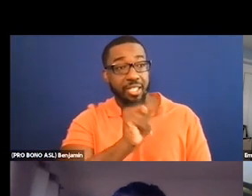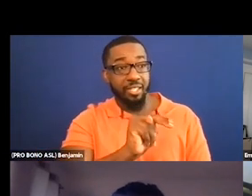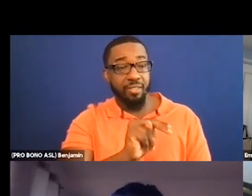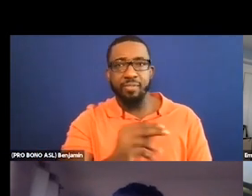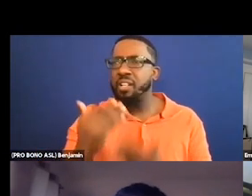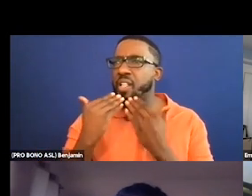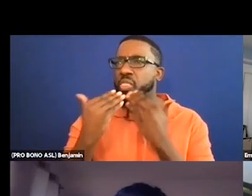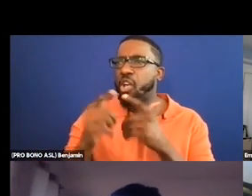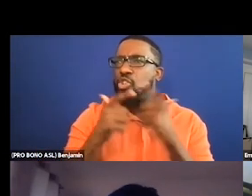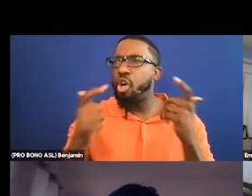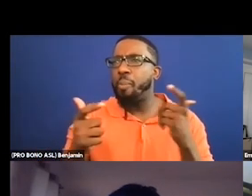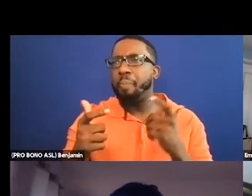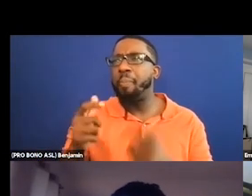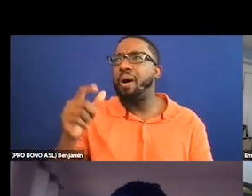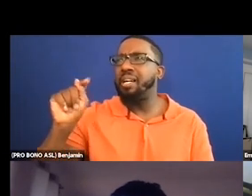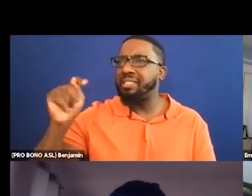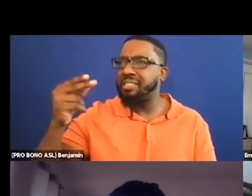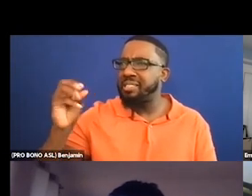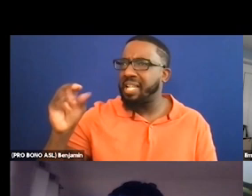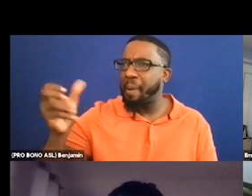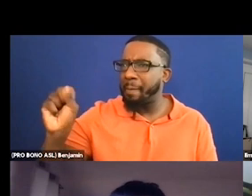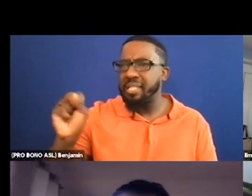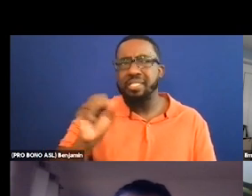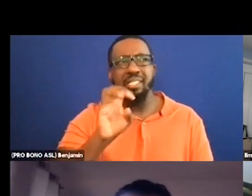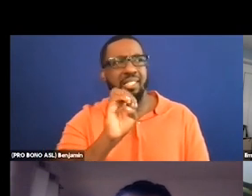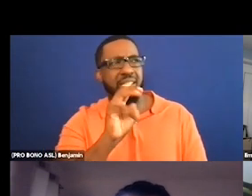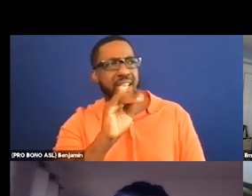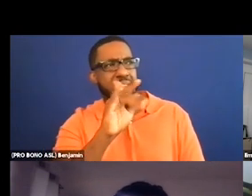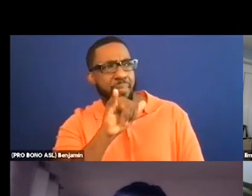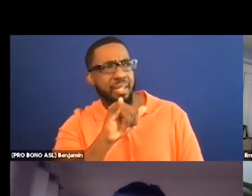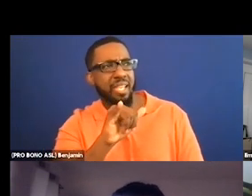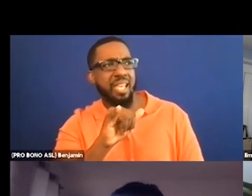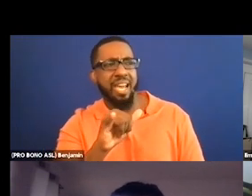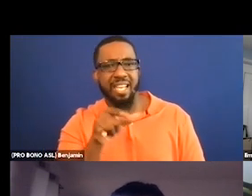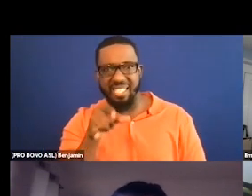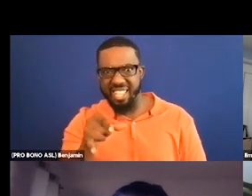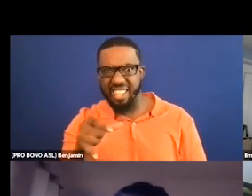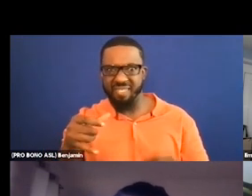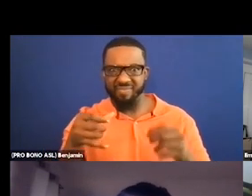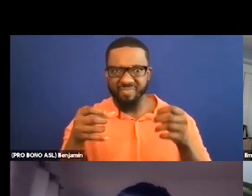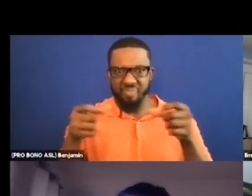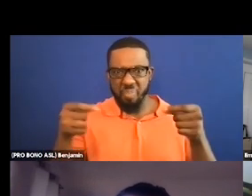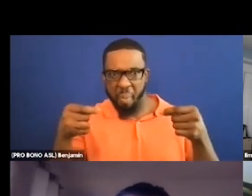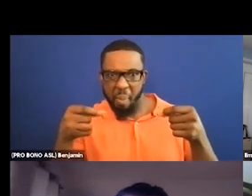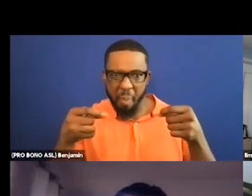That was a fantastic presentation and we're getting a lot of comments in the chat and the Q and A.